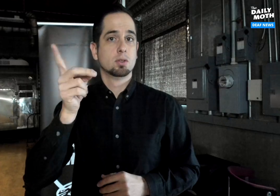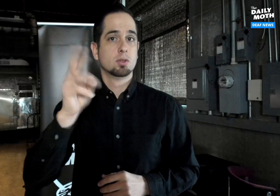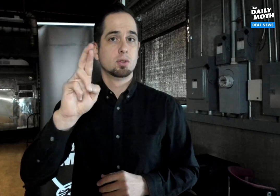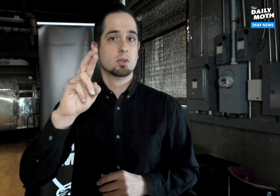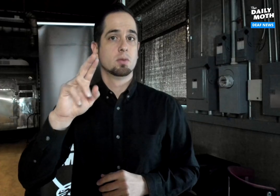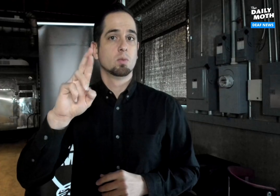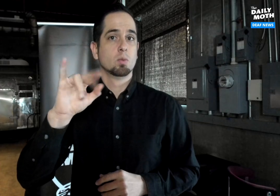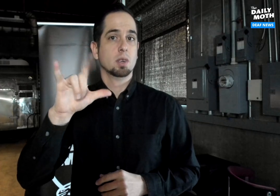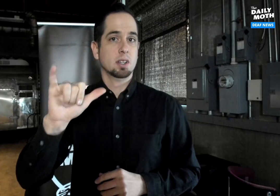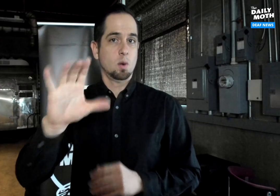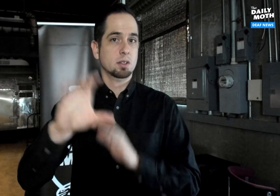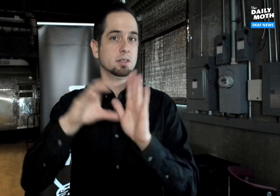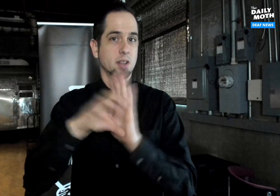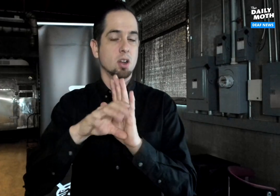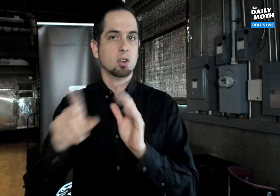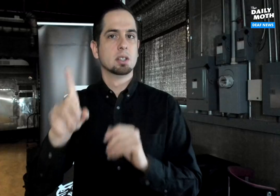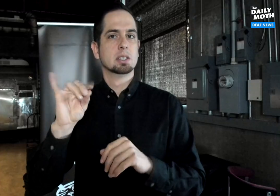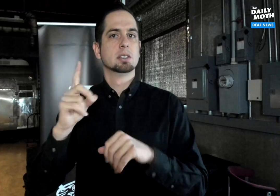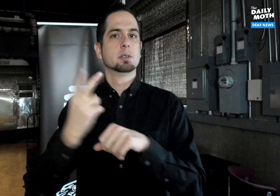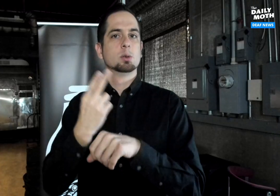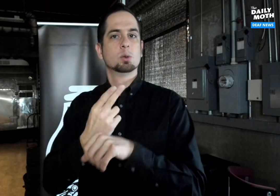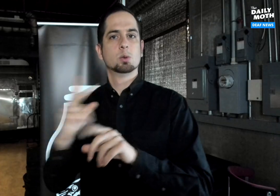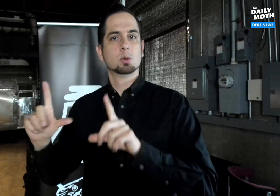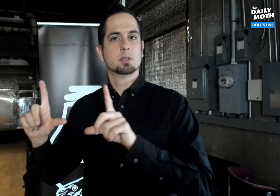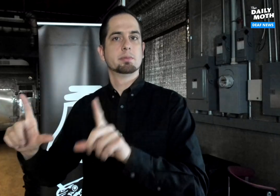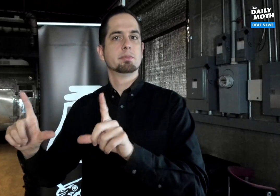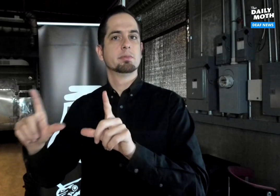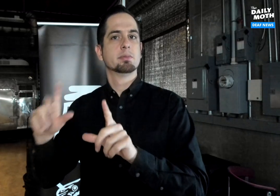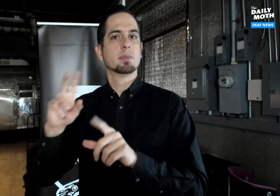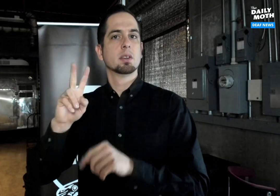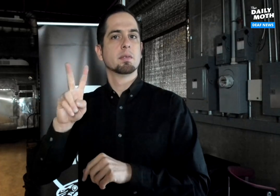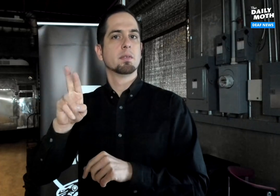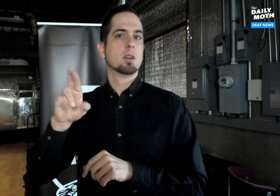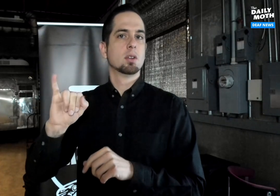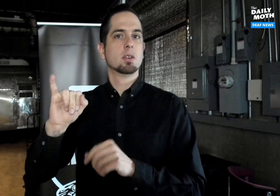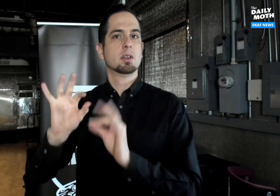In the show, your character Dr. Riley did use a VRI